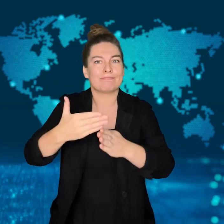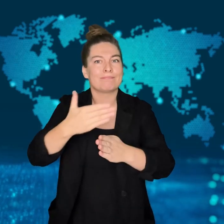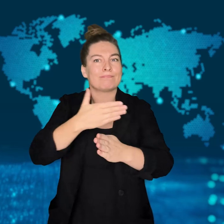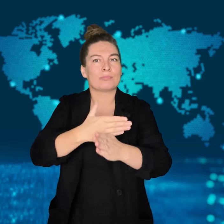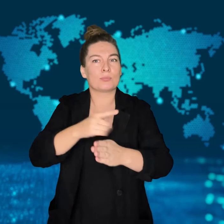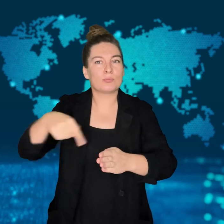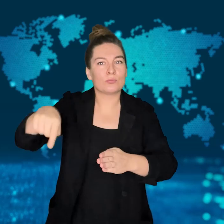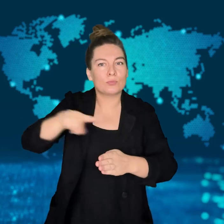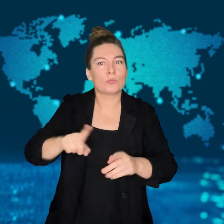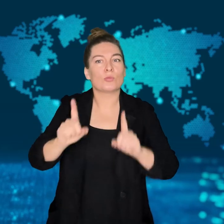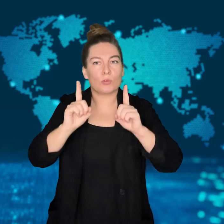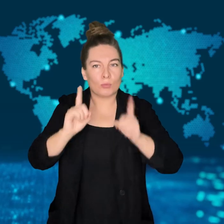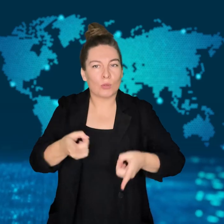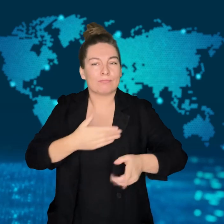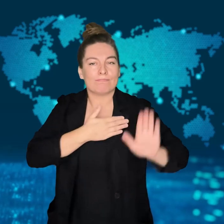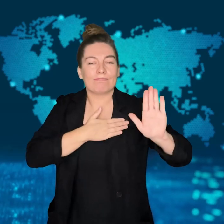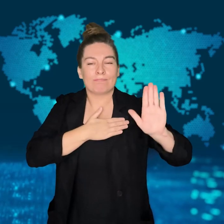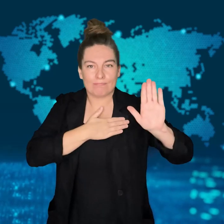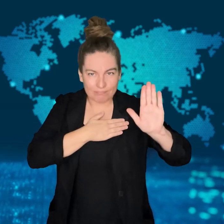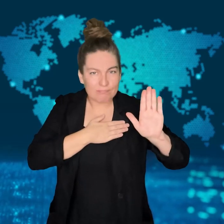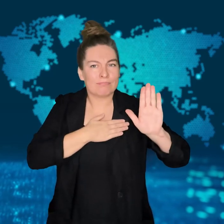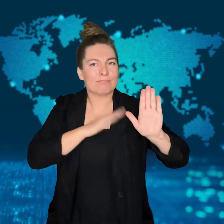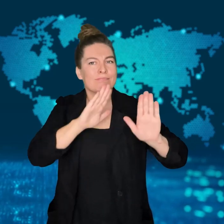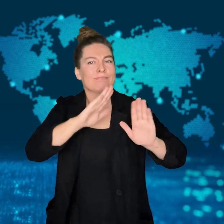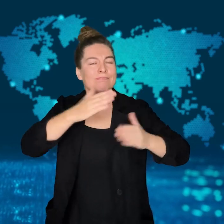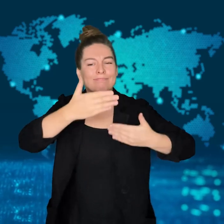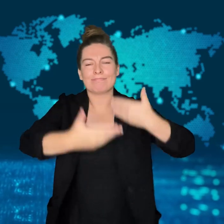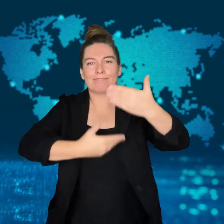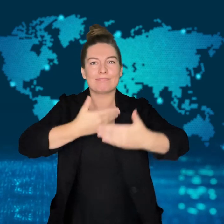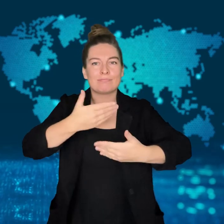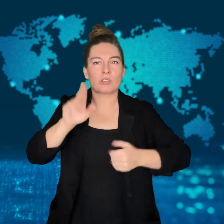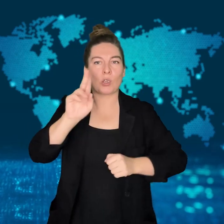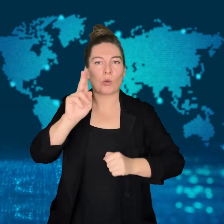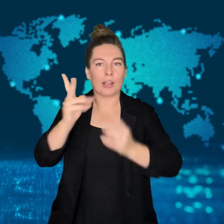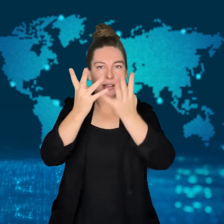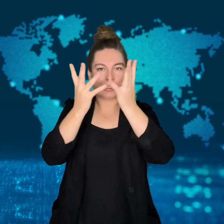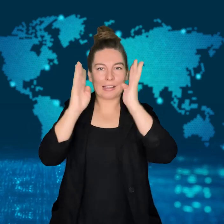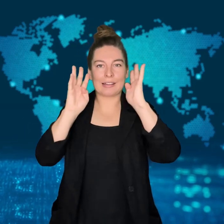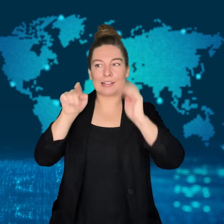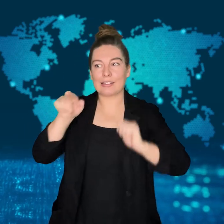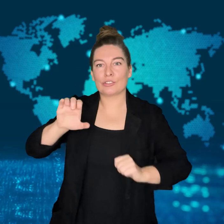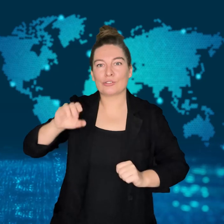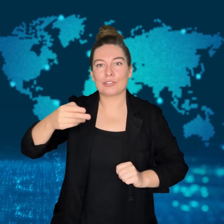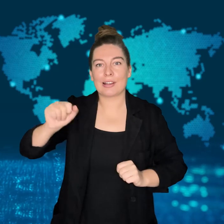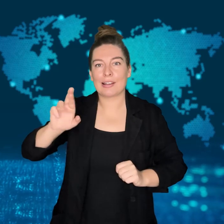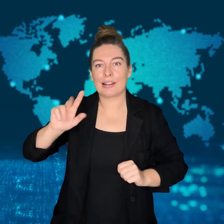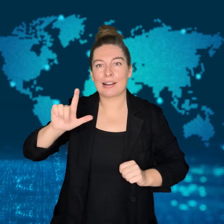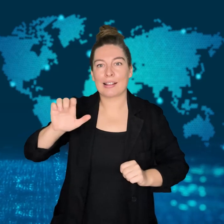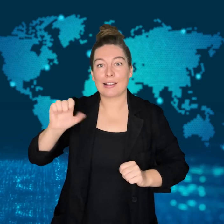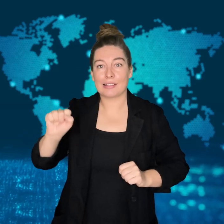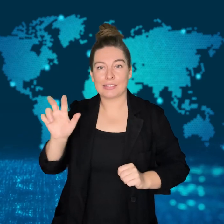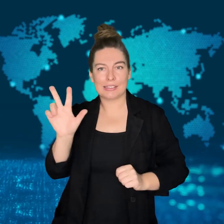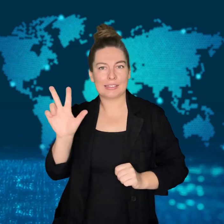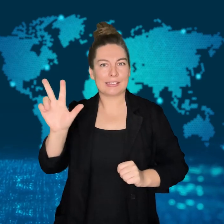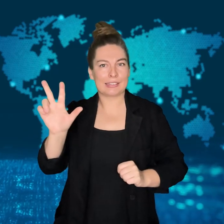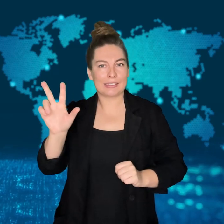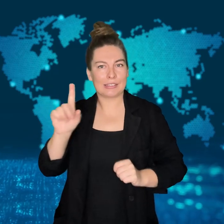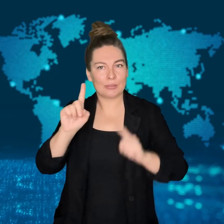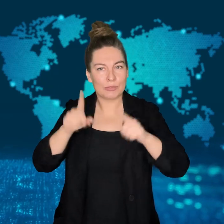before pledging allegiance to England's King Charles III.